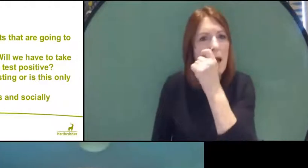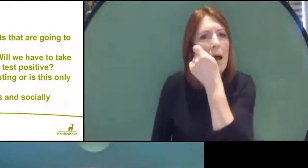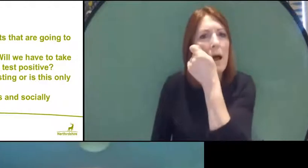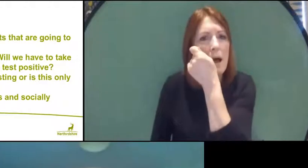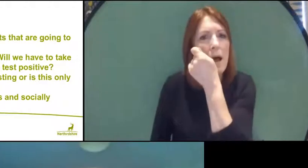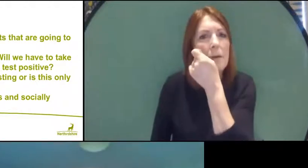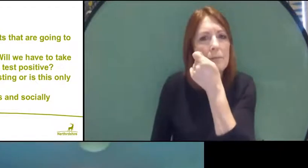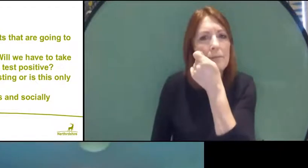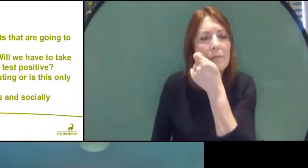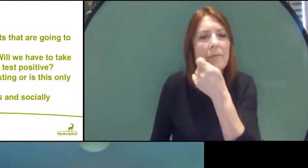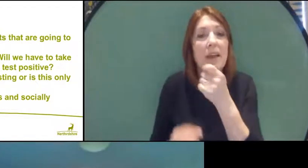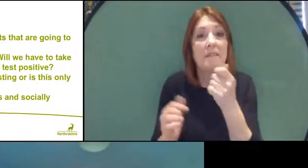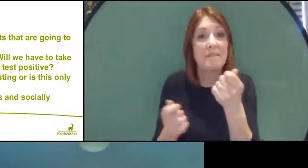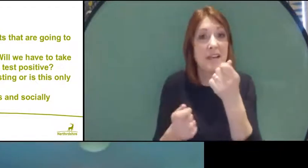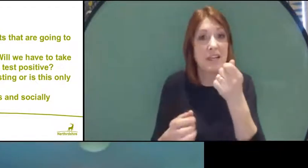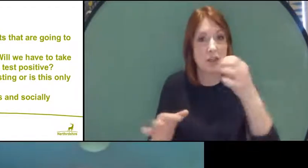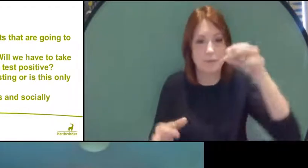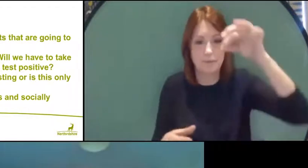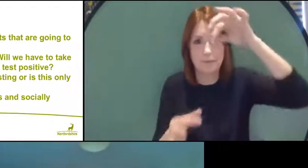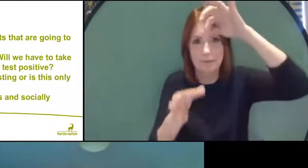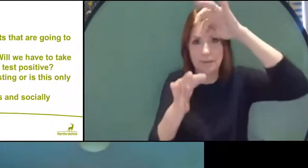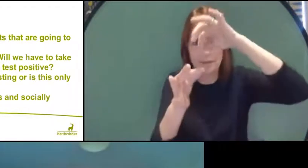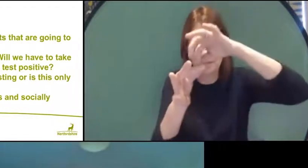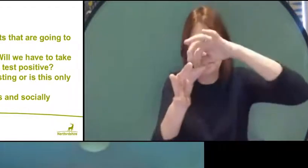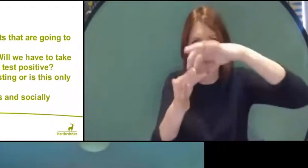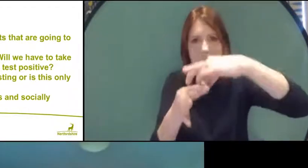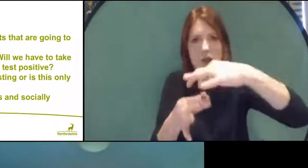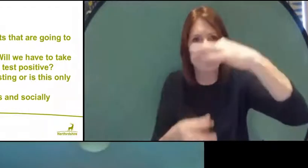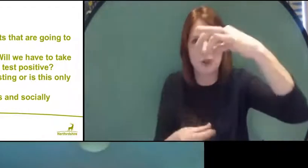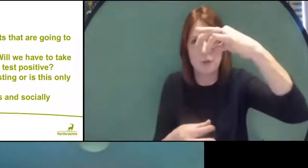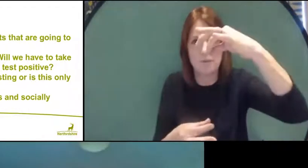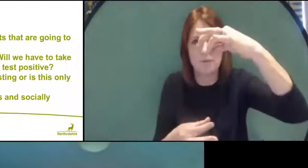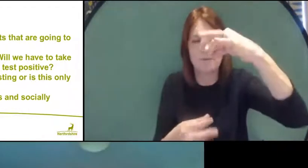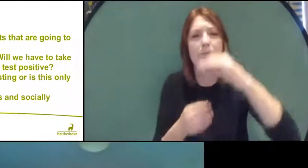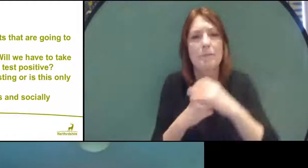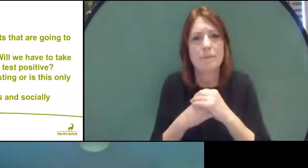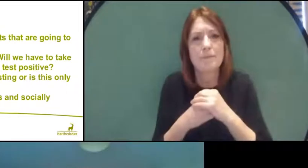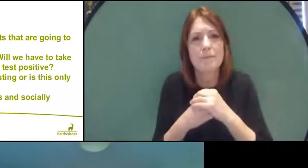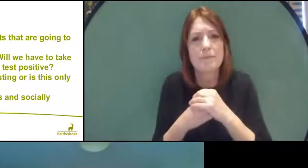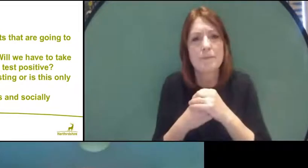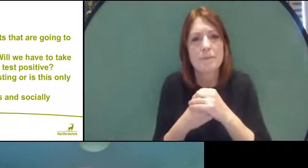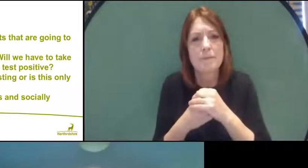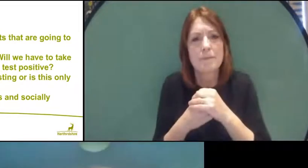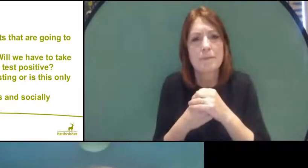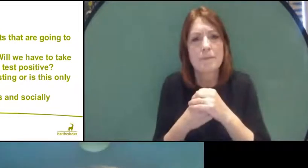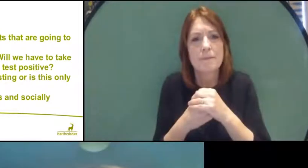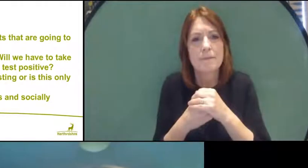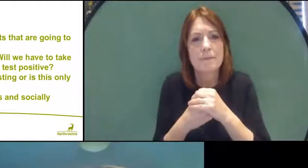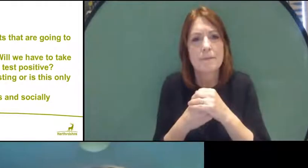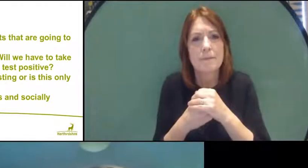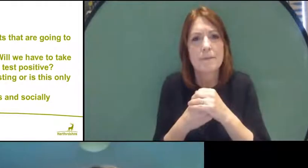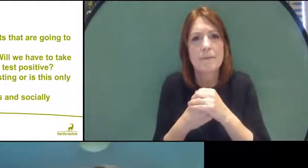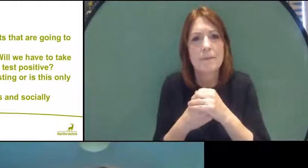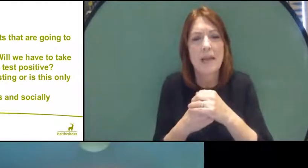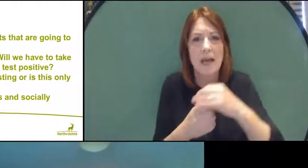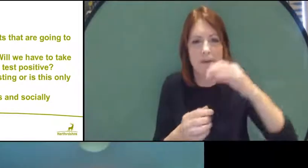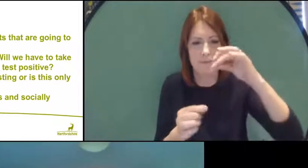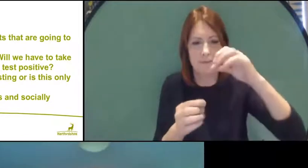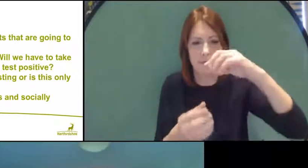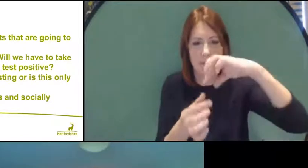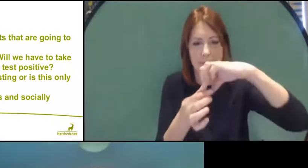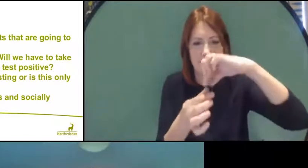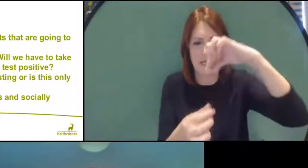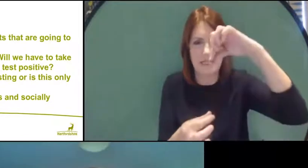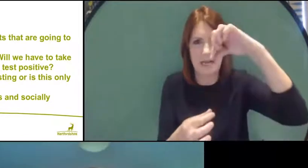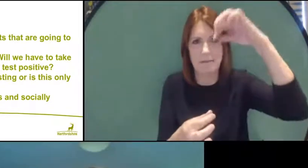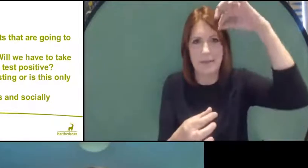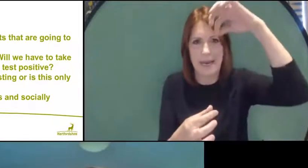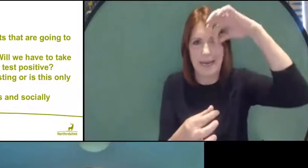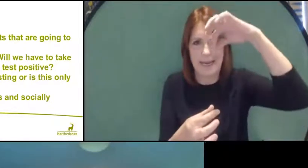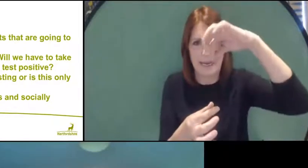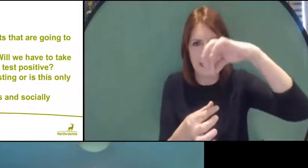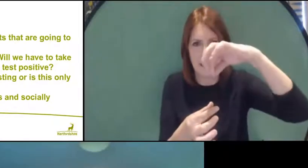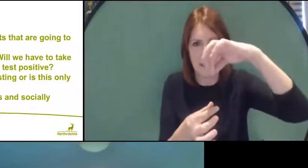a little reagent and then it it slips into a sort of plastic cylinder and it gives you a result as a